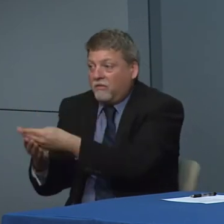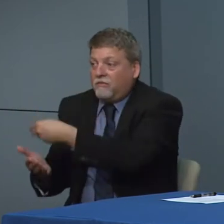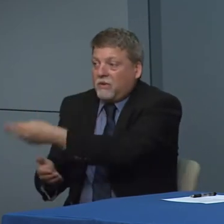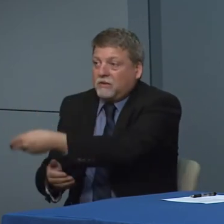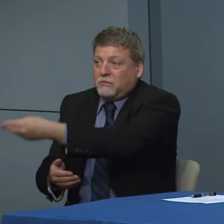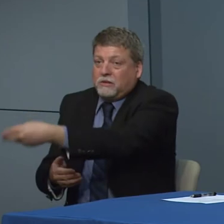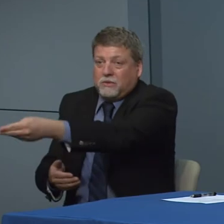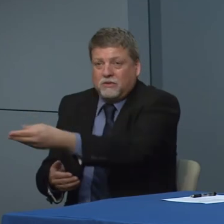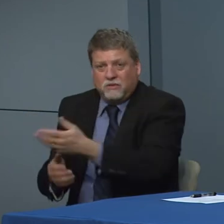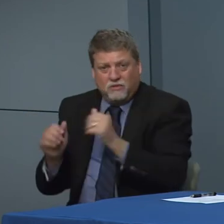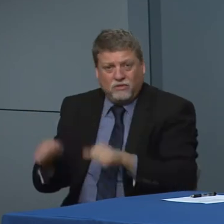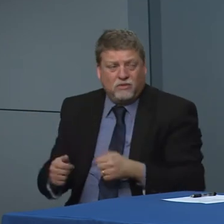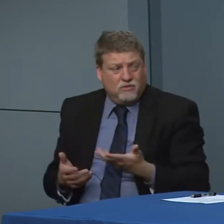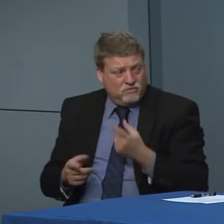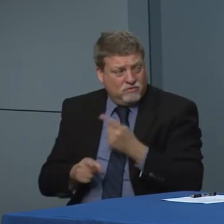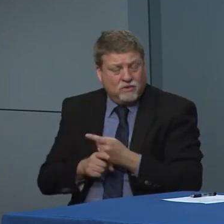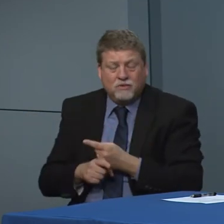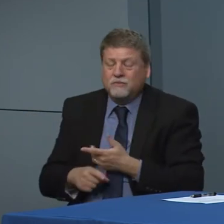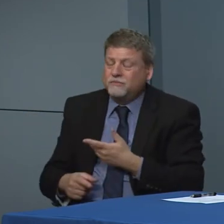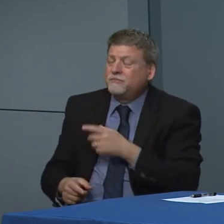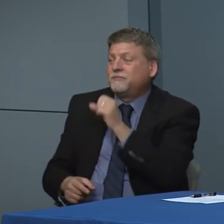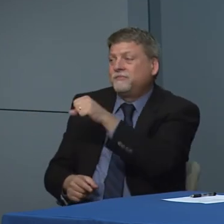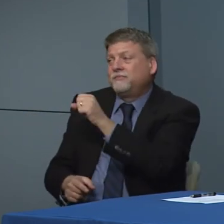Yes, so as I said we're trying to understand that the